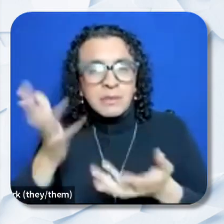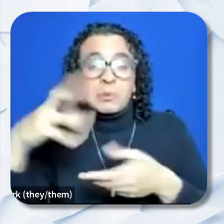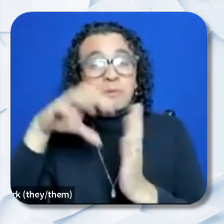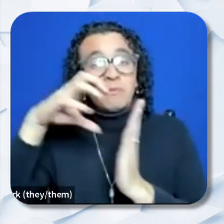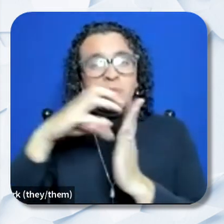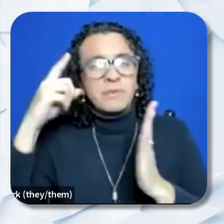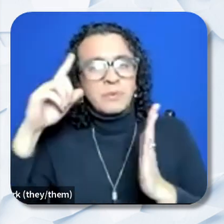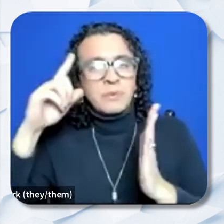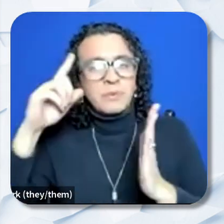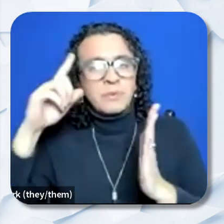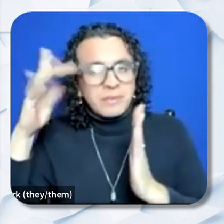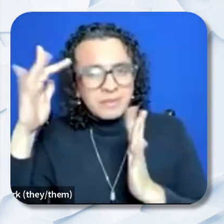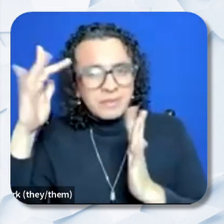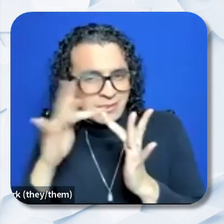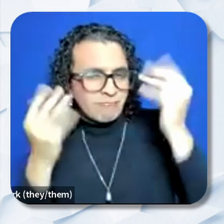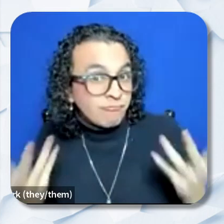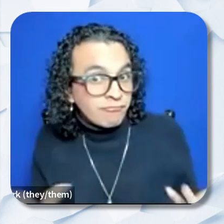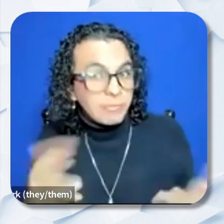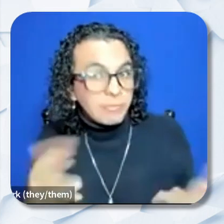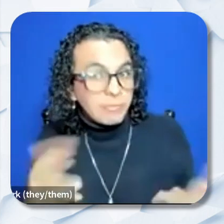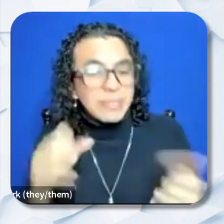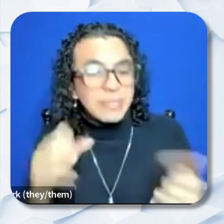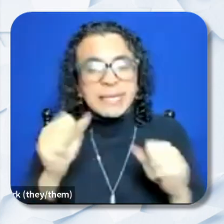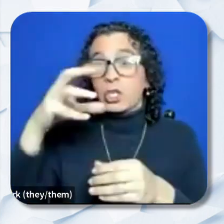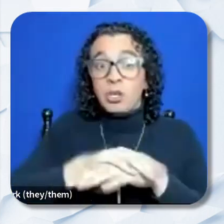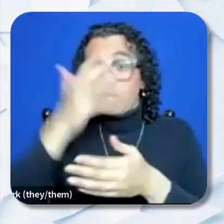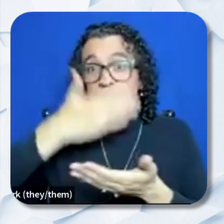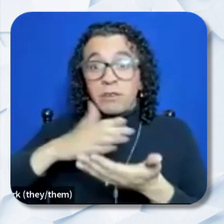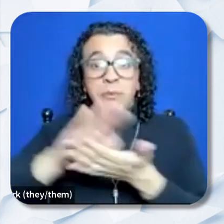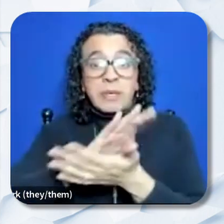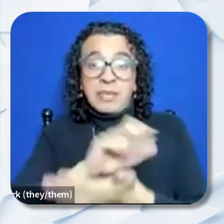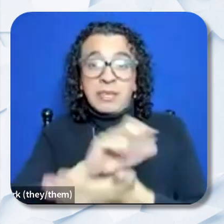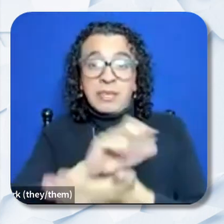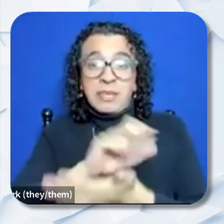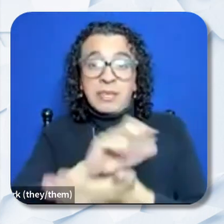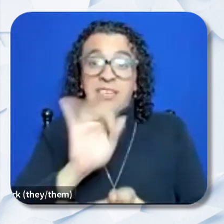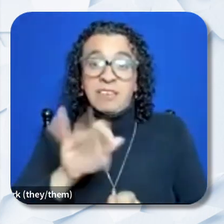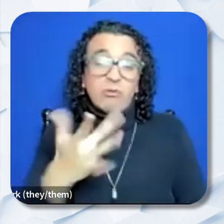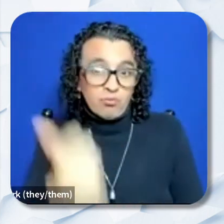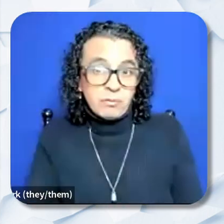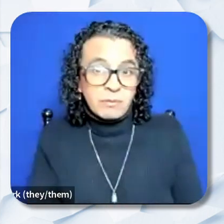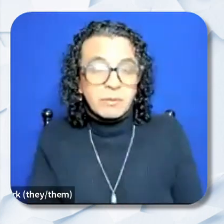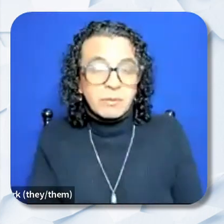information. You may include it on the cover page, if you also prefer. Samantha: Question 7. Is there